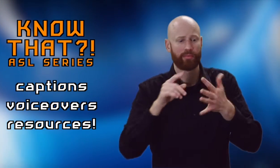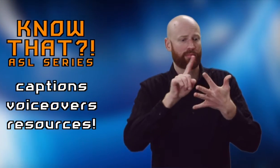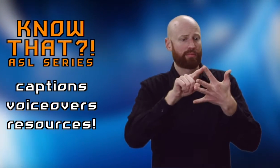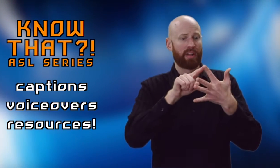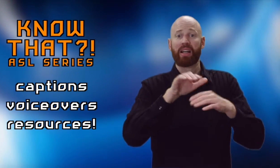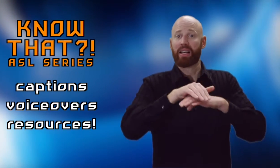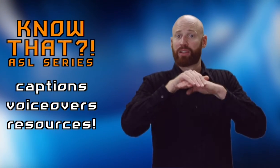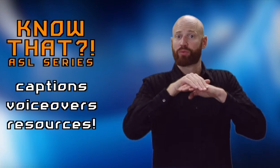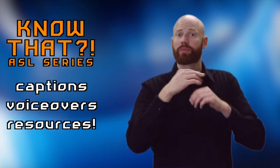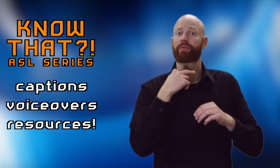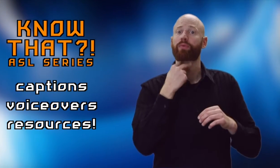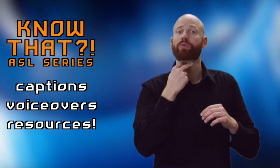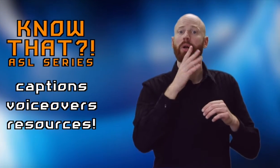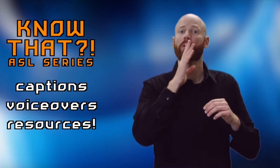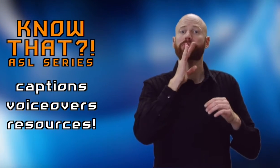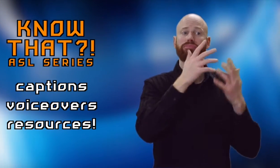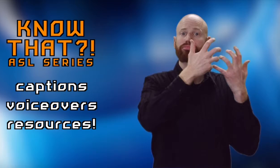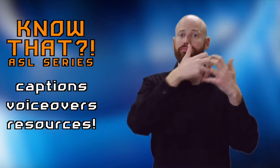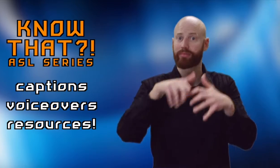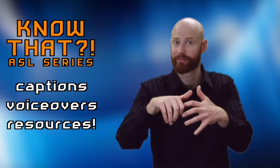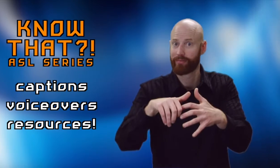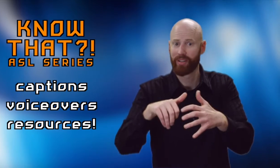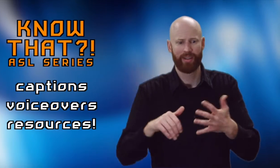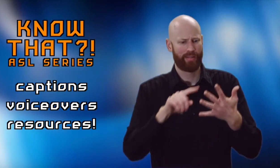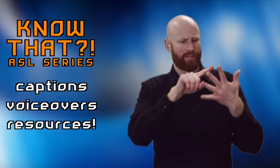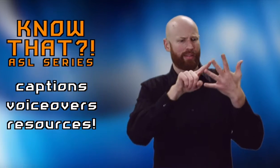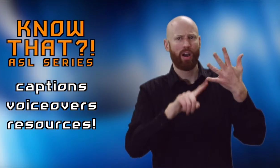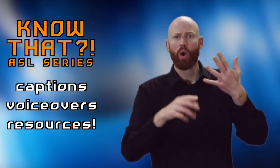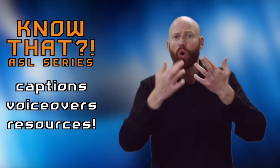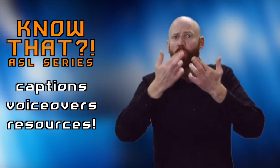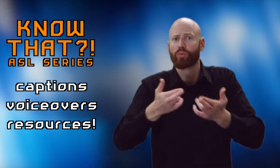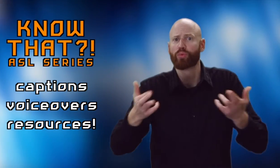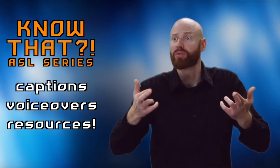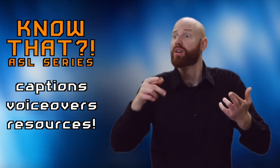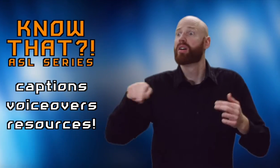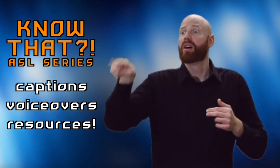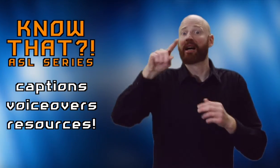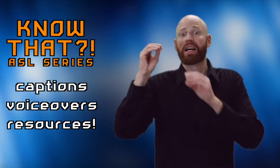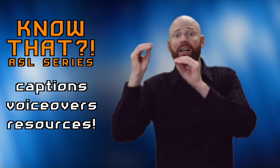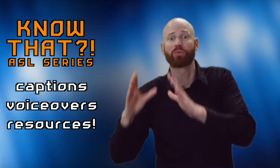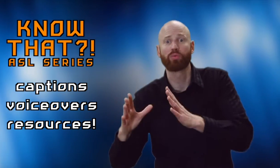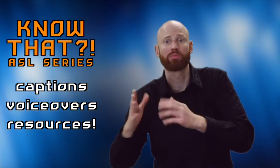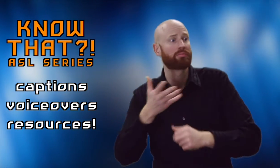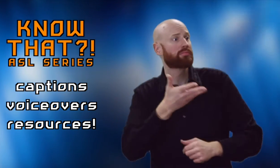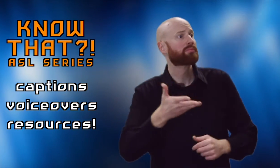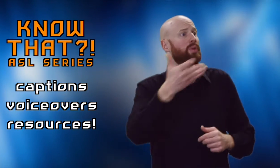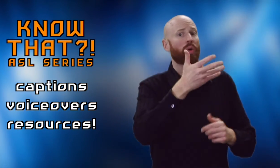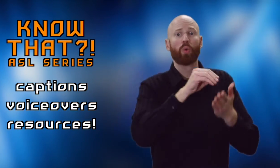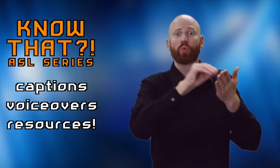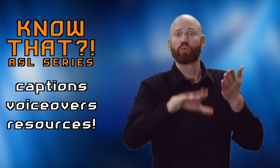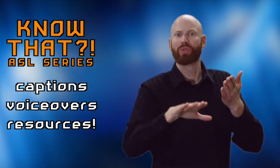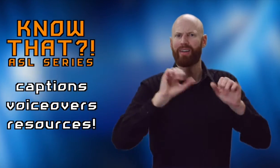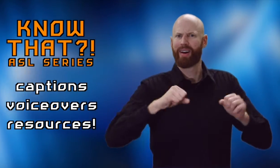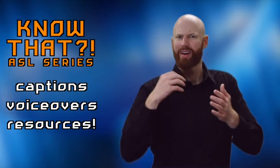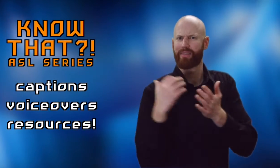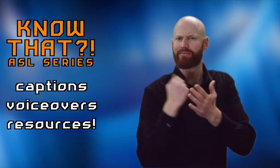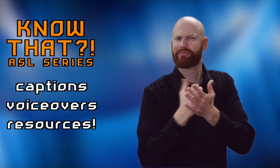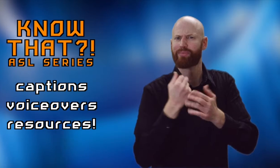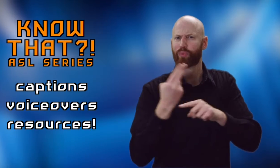as captions, voiceovers, and resources that both teachers and the students can utilize in the classroom.